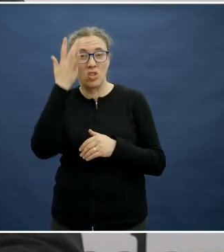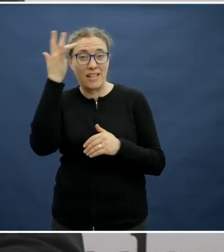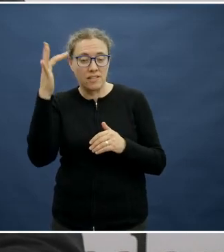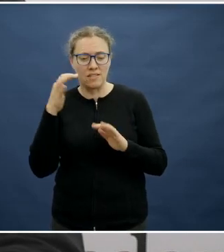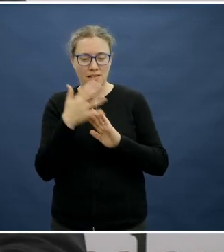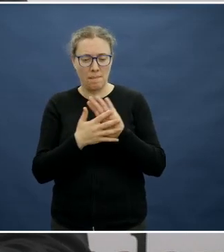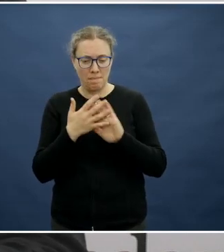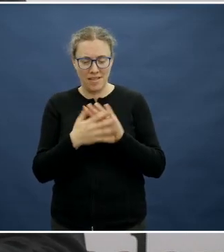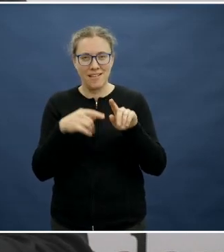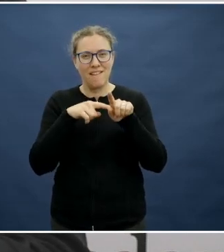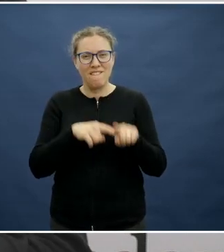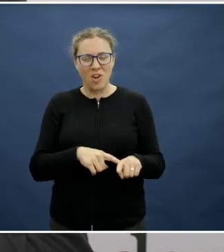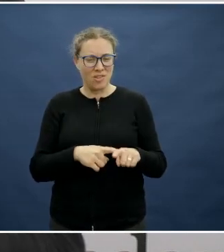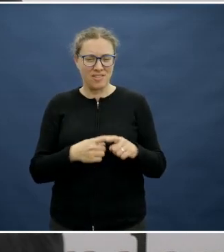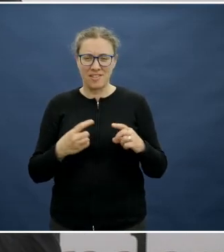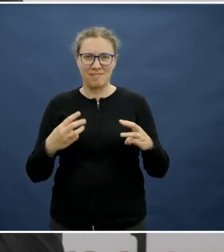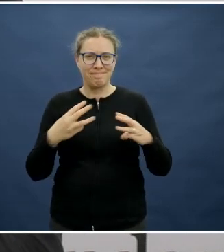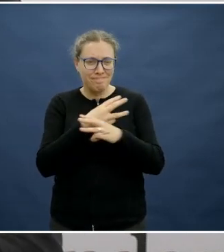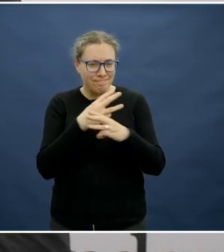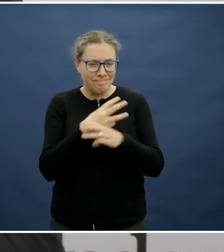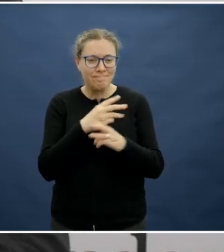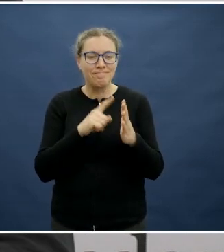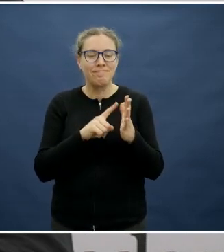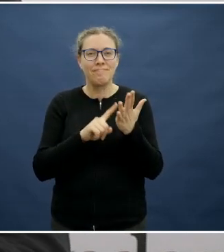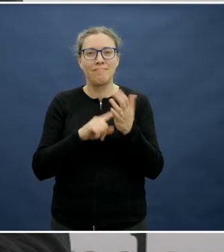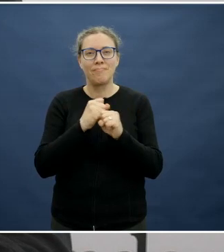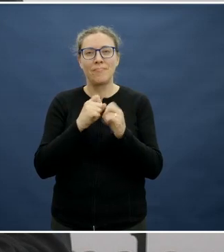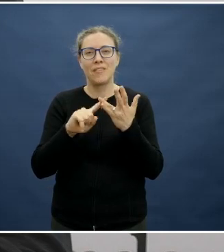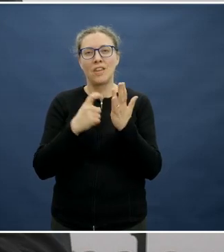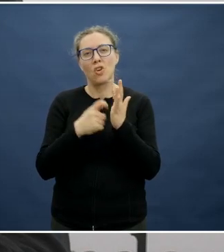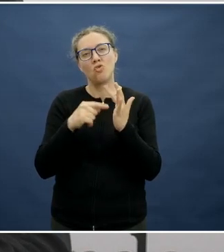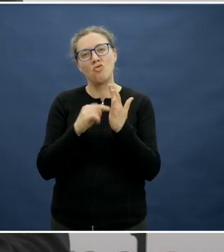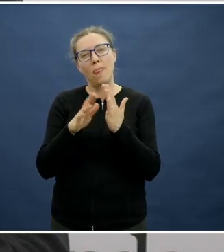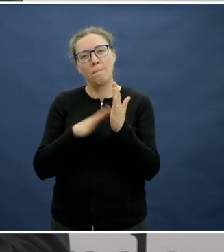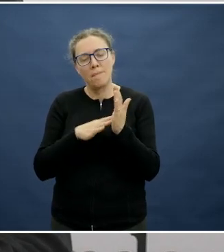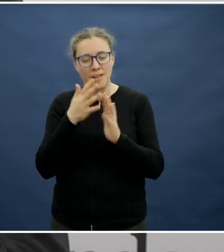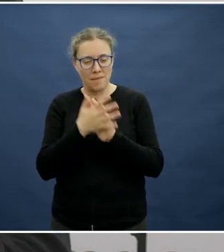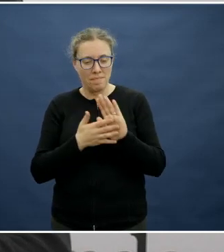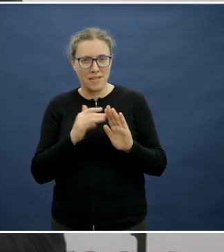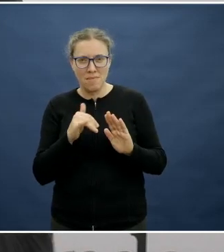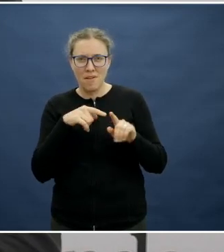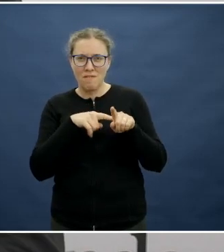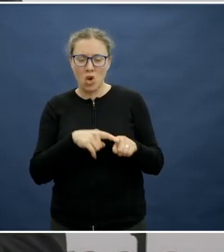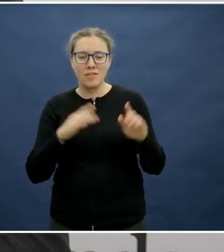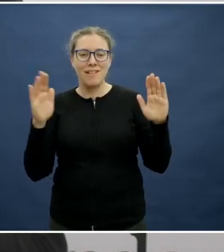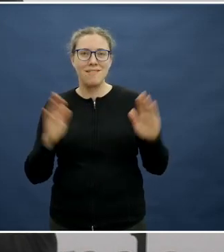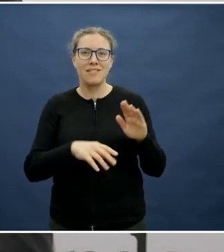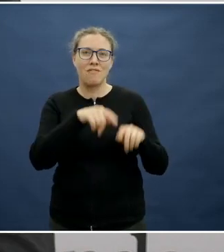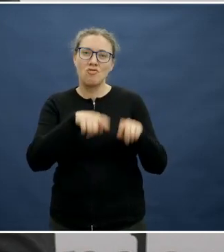on I think what we might see is a lack of variety within people's diets because it's built on trends of what you have already eaten.